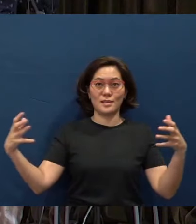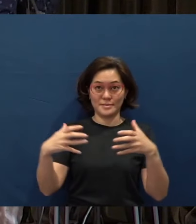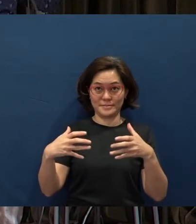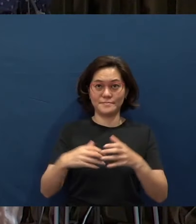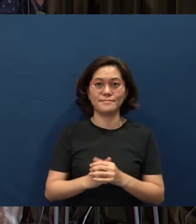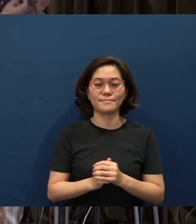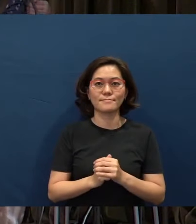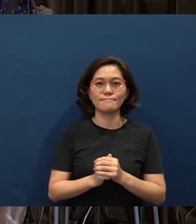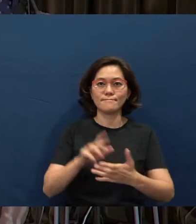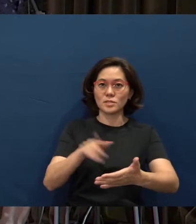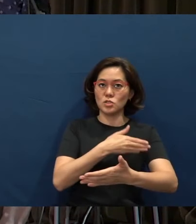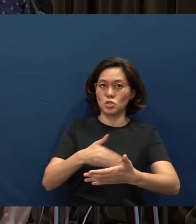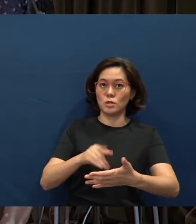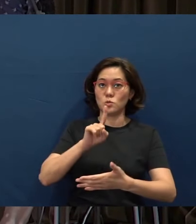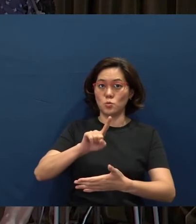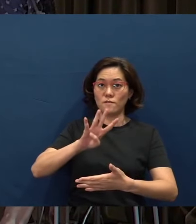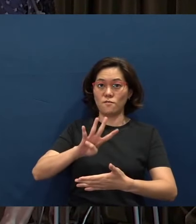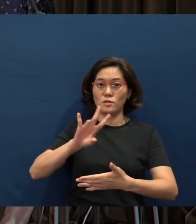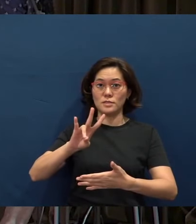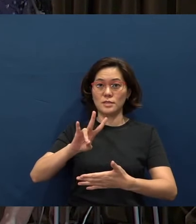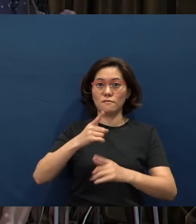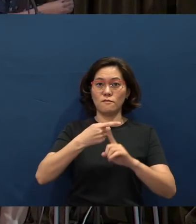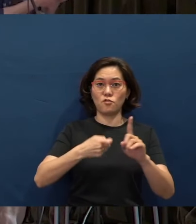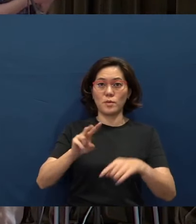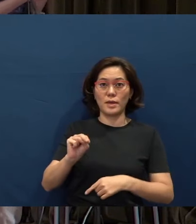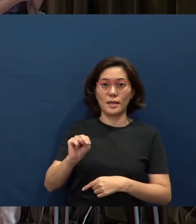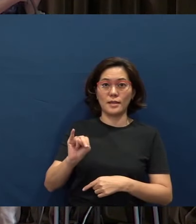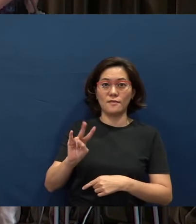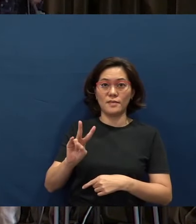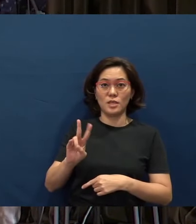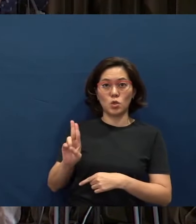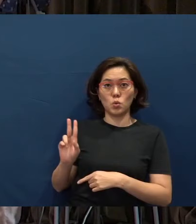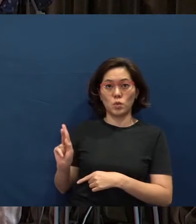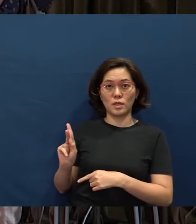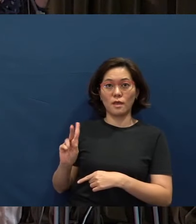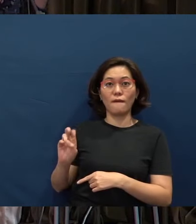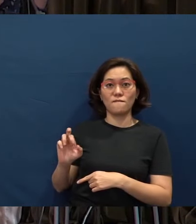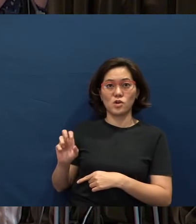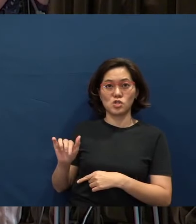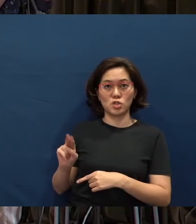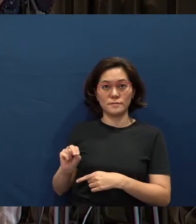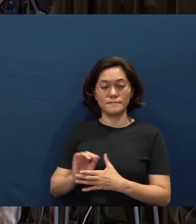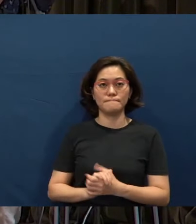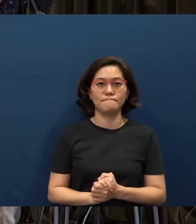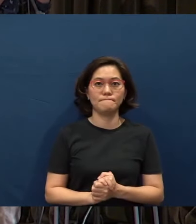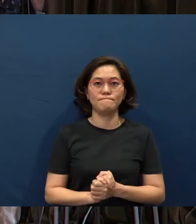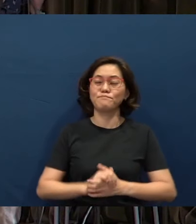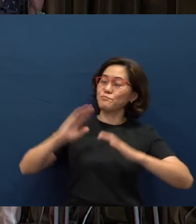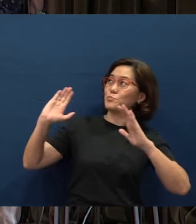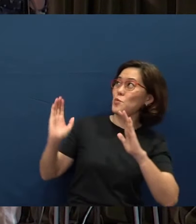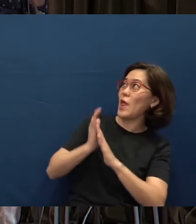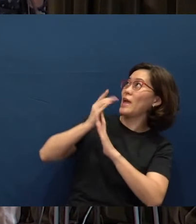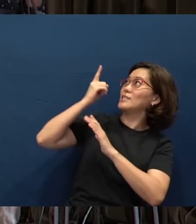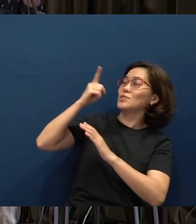Psalms 147, reading from the NIV UK version: Praise the Lord.